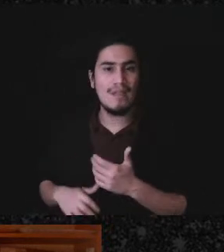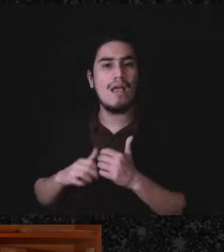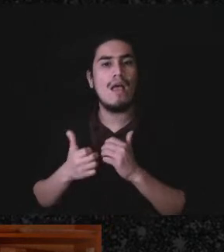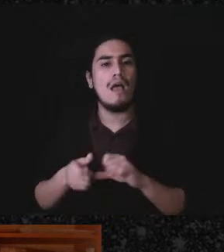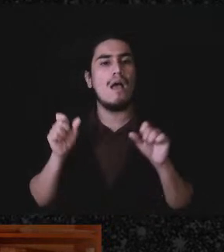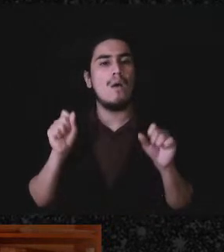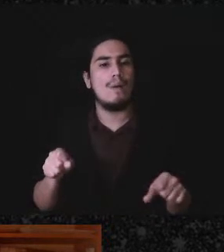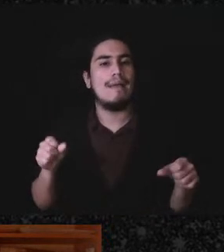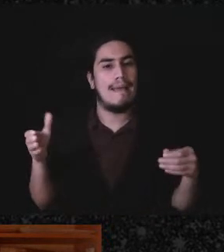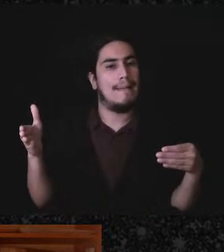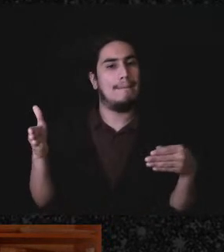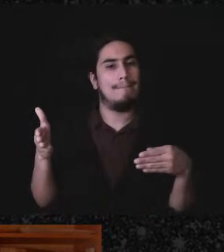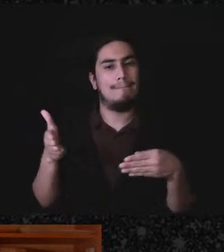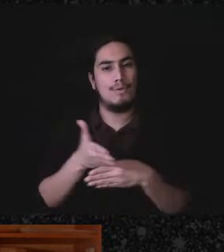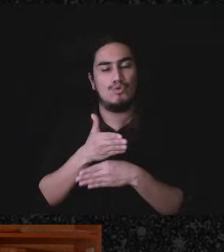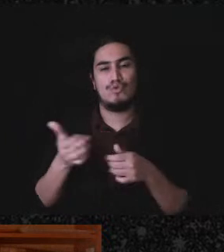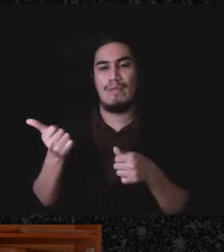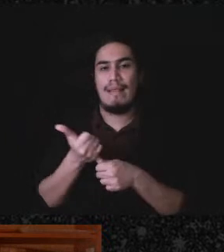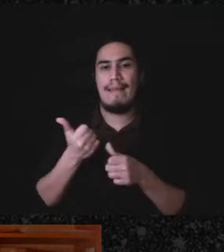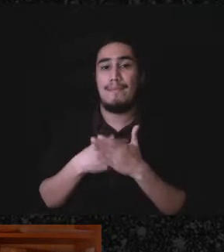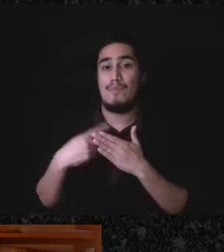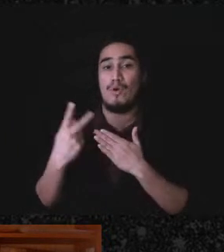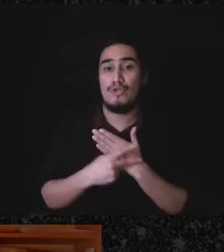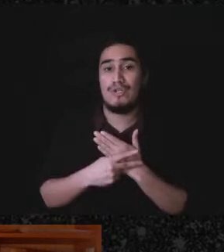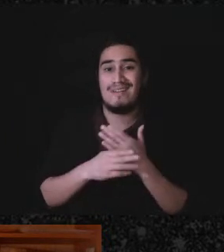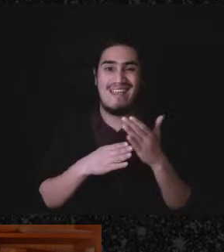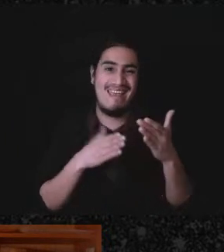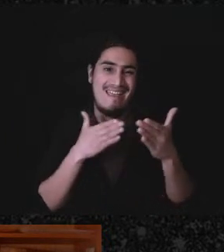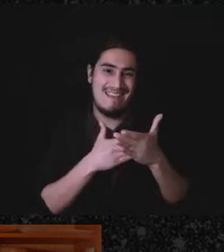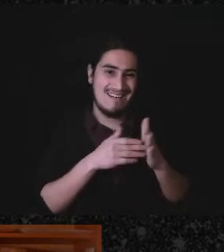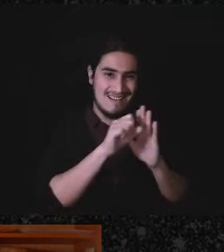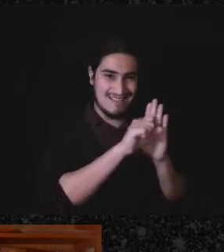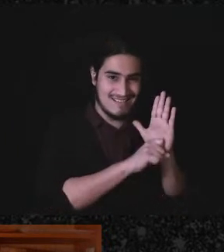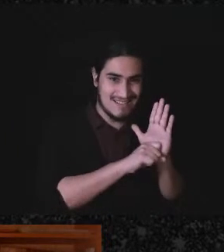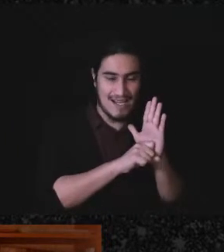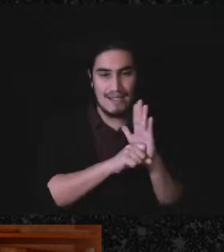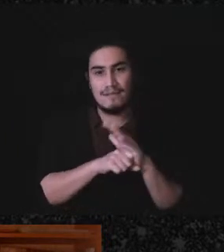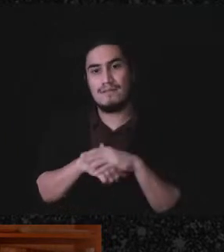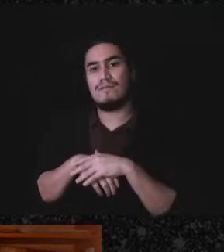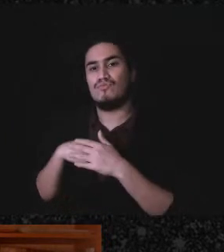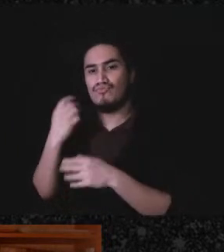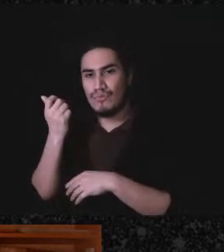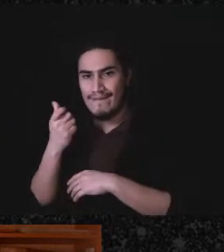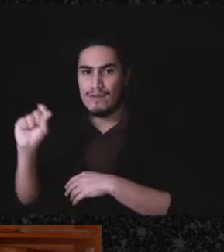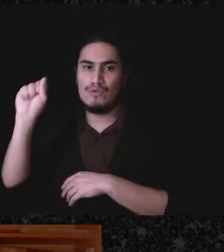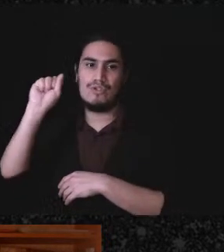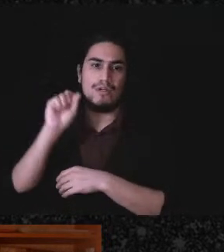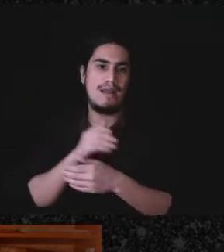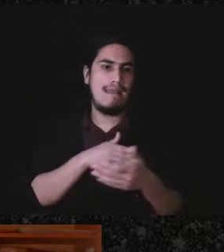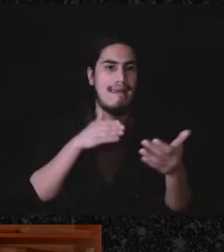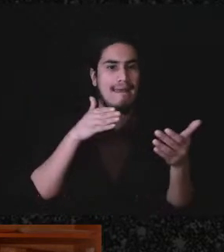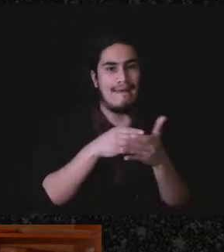aid project be as anti-state, subversive, revolutionary, and anti-property as possible